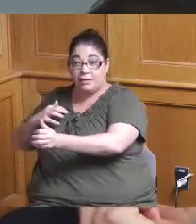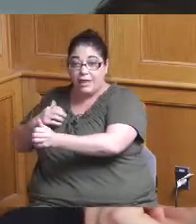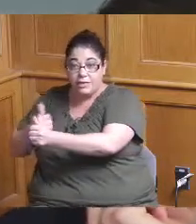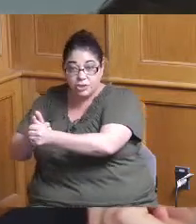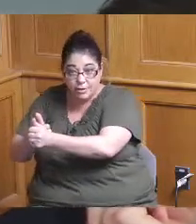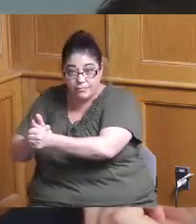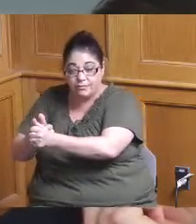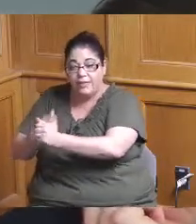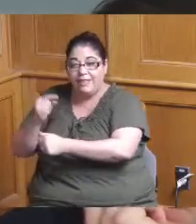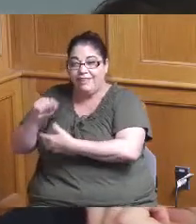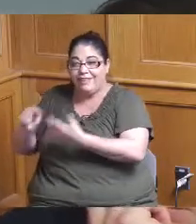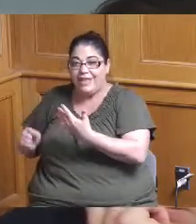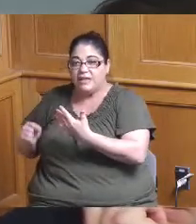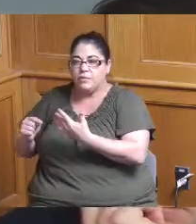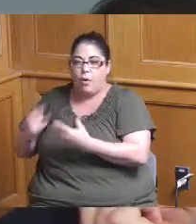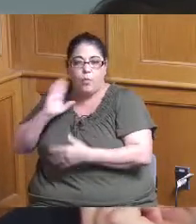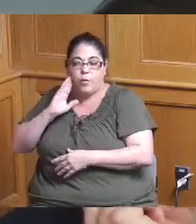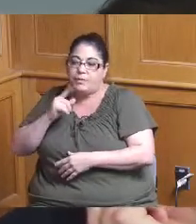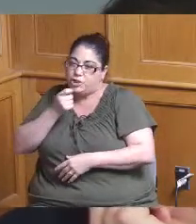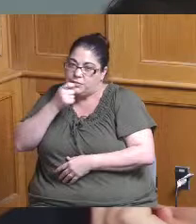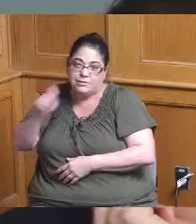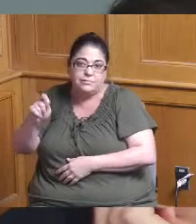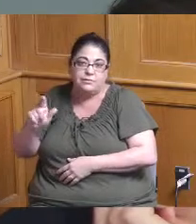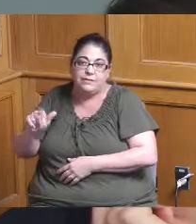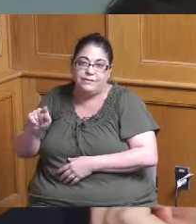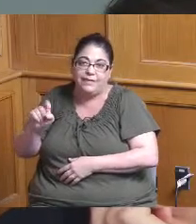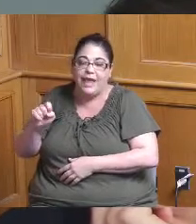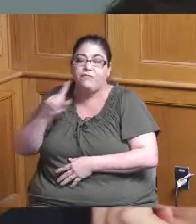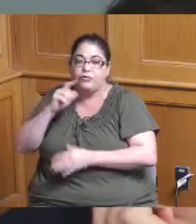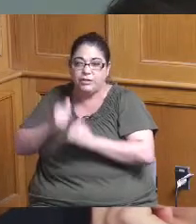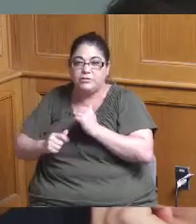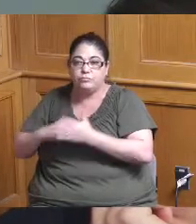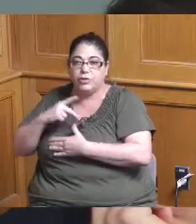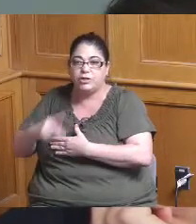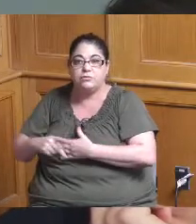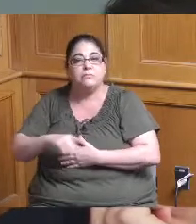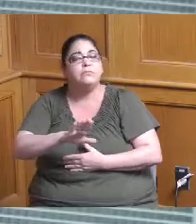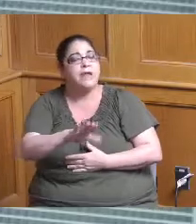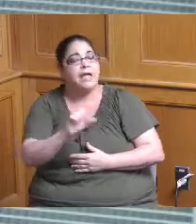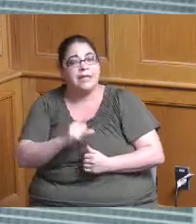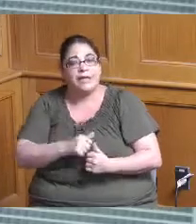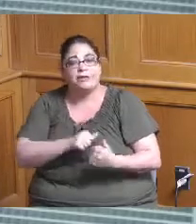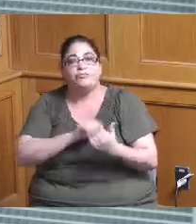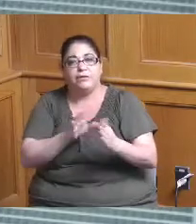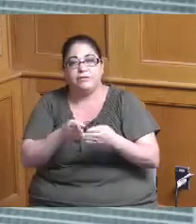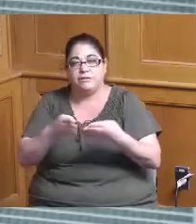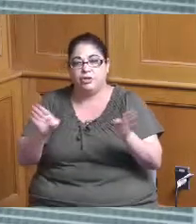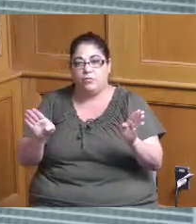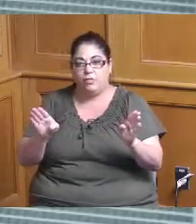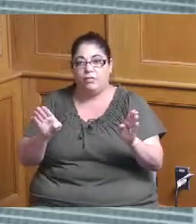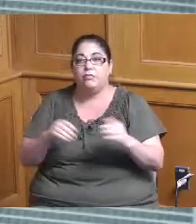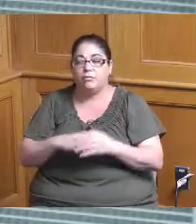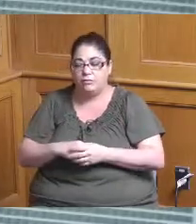or or not on a project-by-project basis well I can address that generally so the only projects that